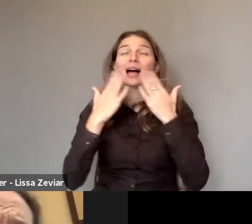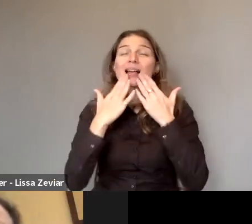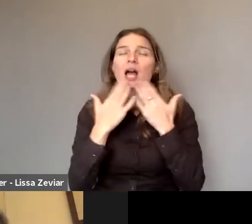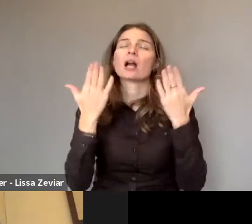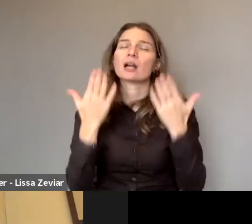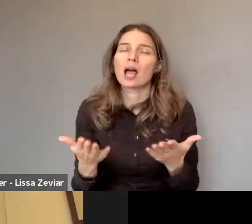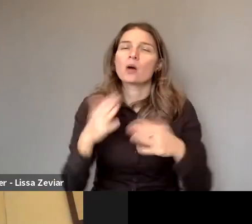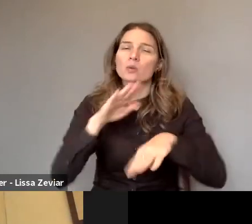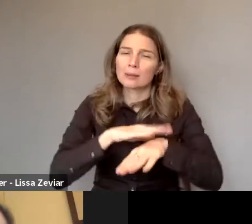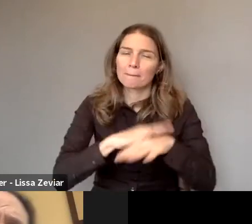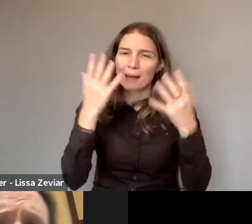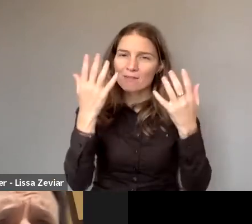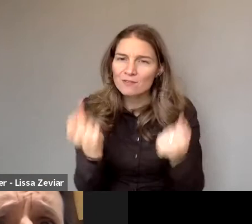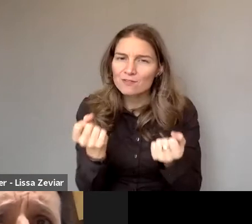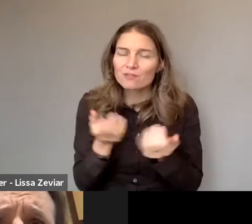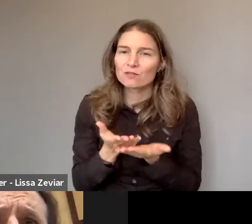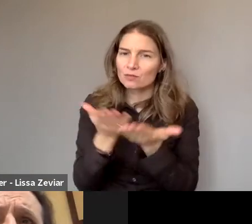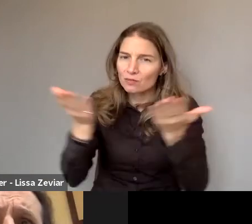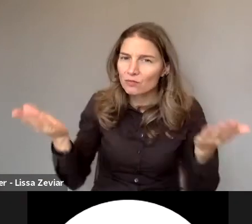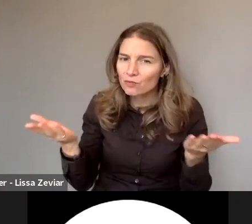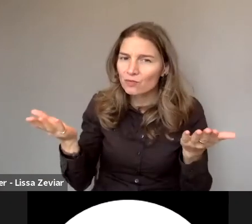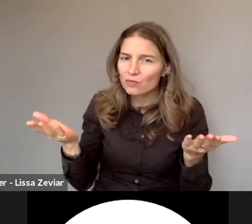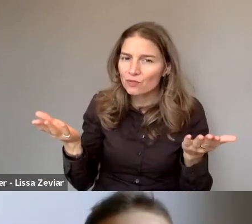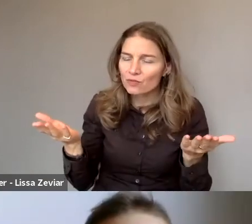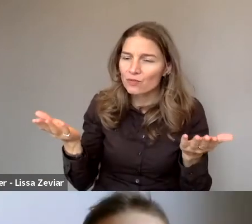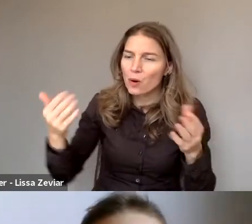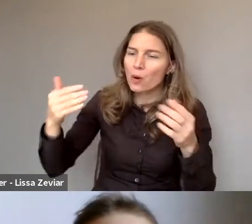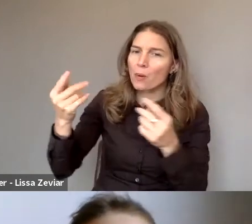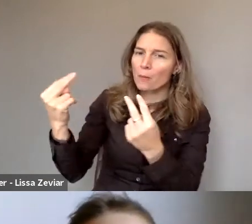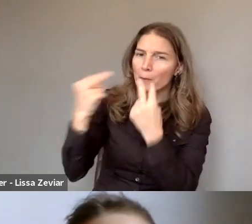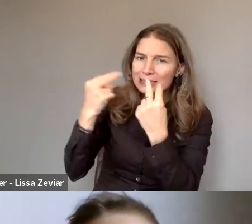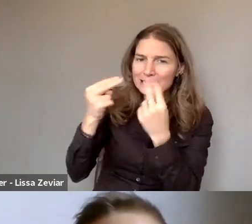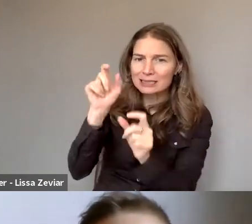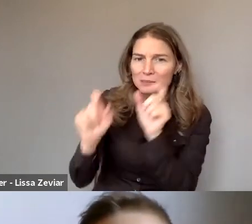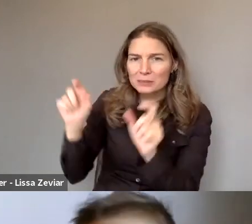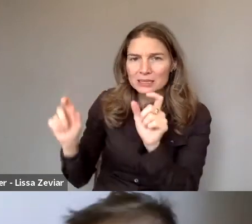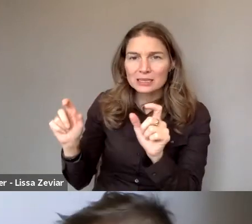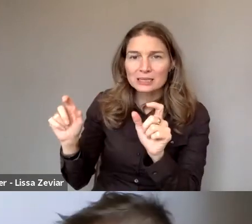so I’ll pass the floor to Marine to know who is asking for the floor